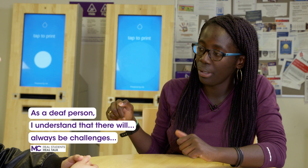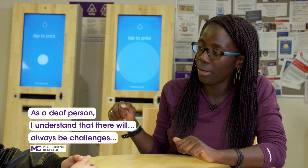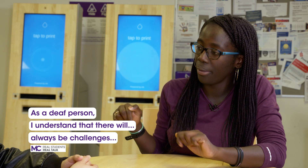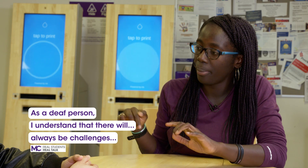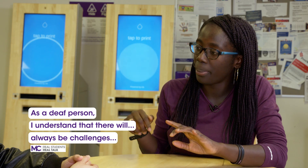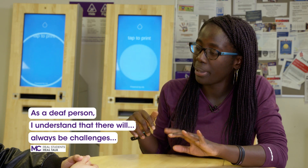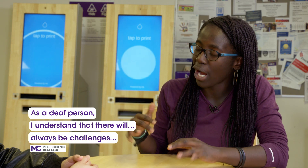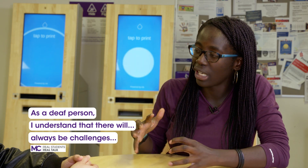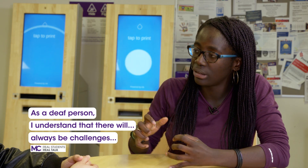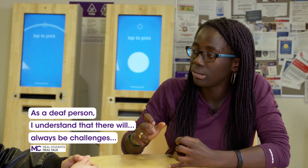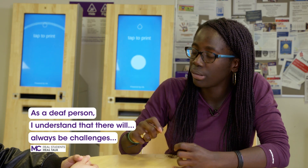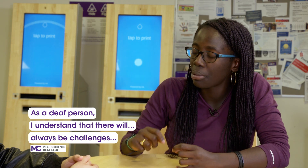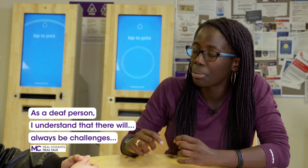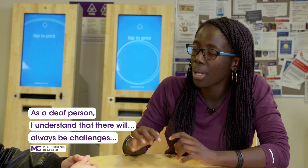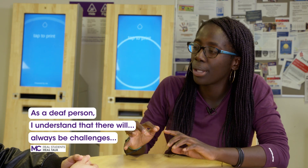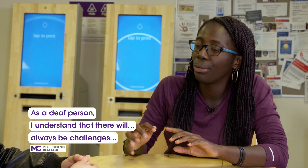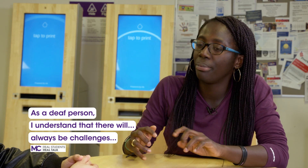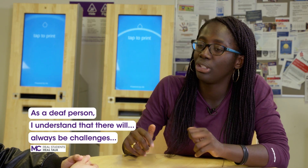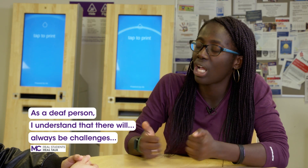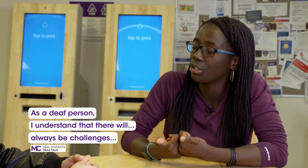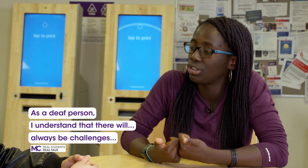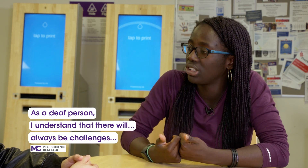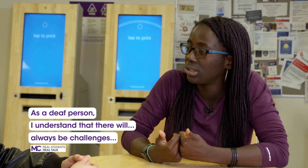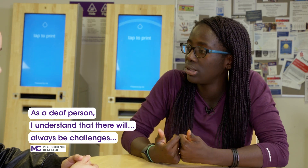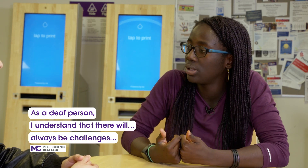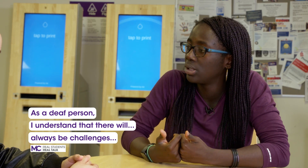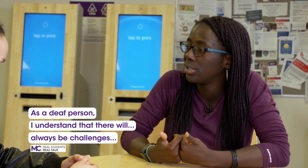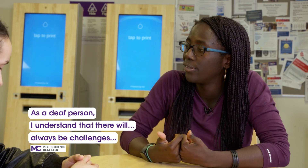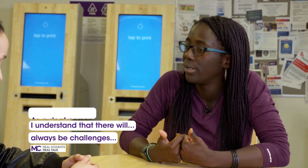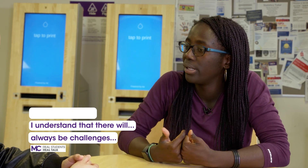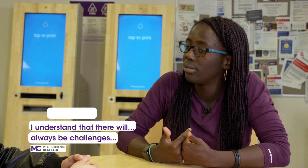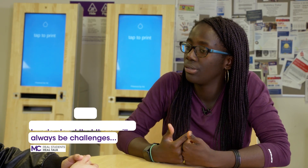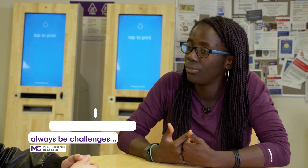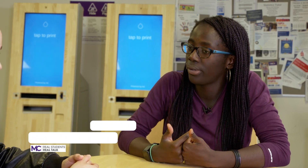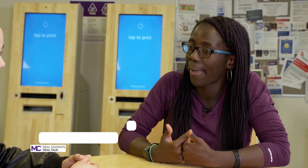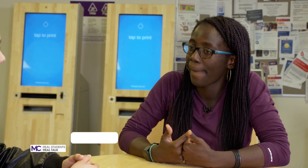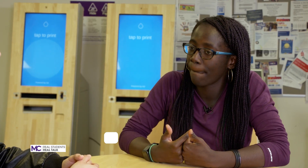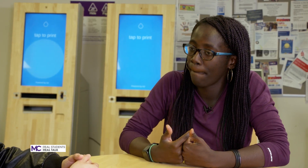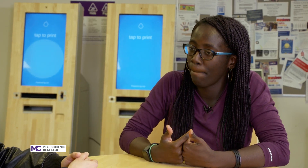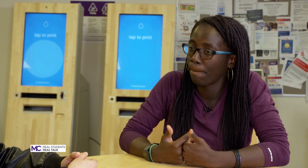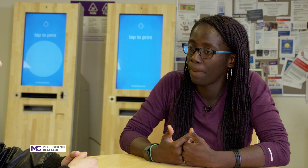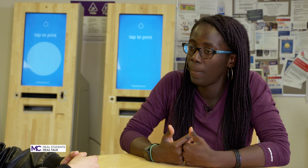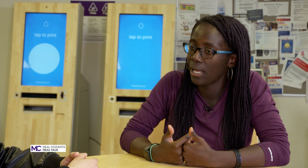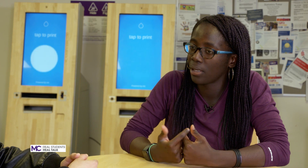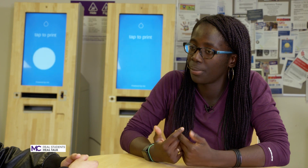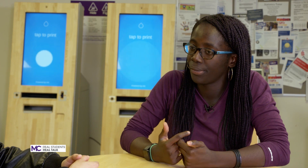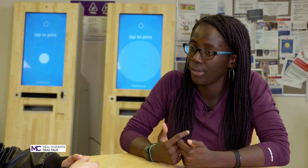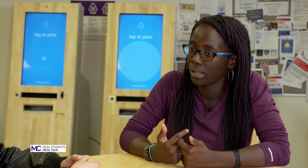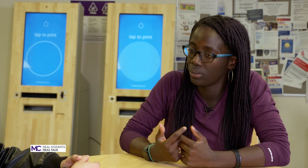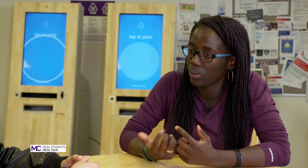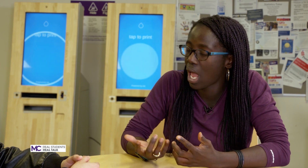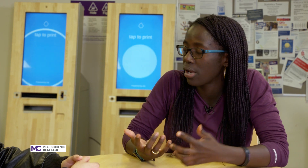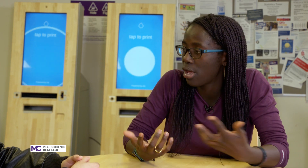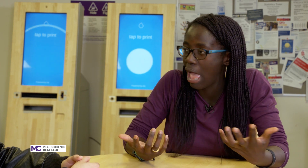constant challenges like at